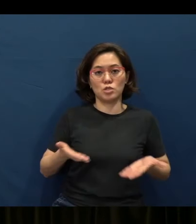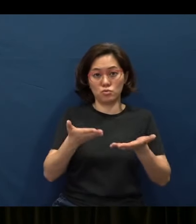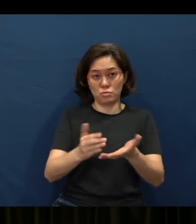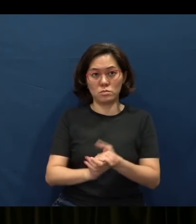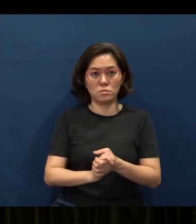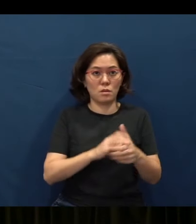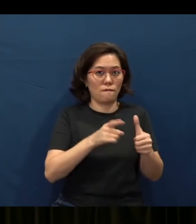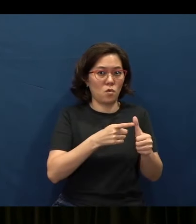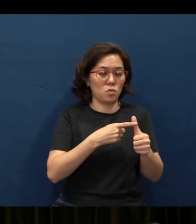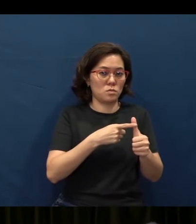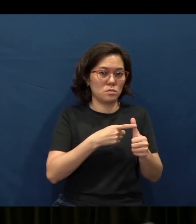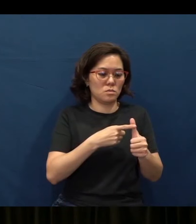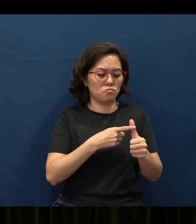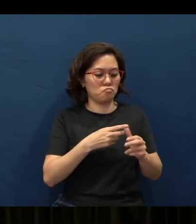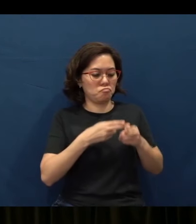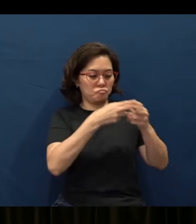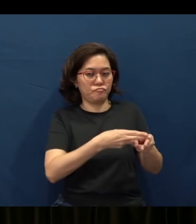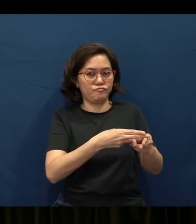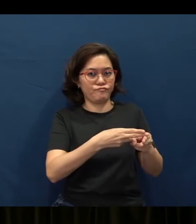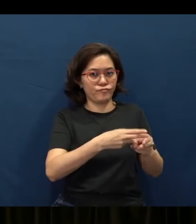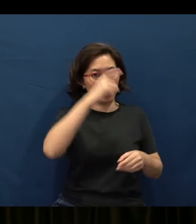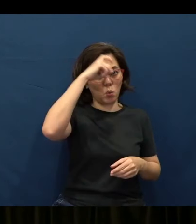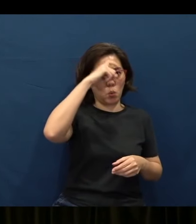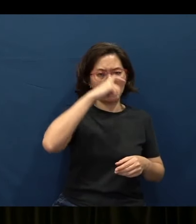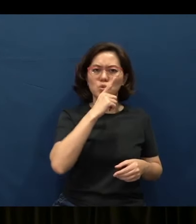First are the people we call the wise. Who are the wise?